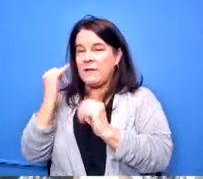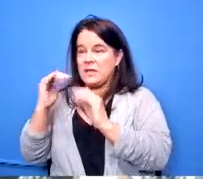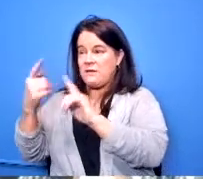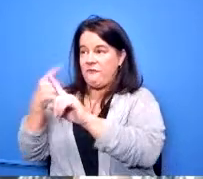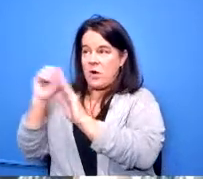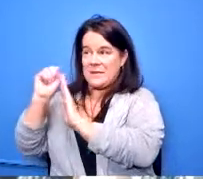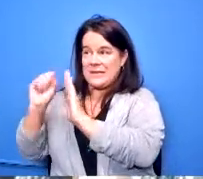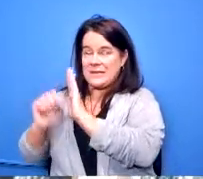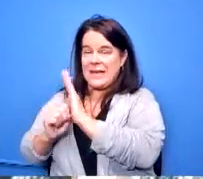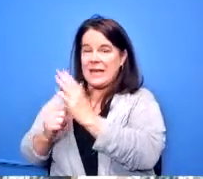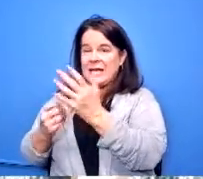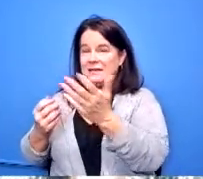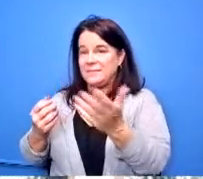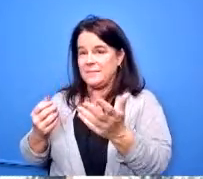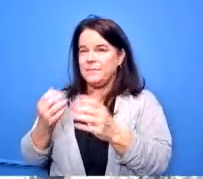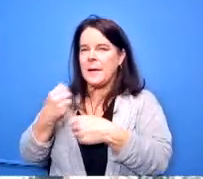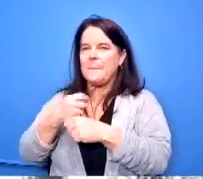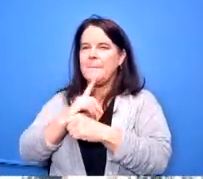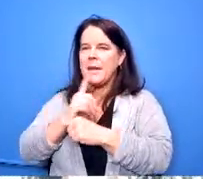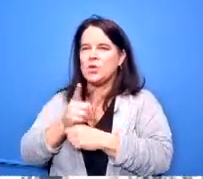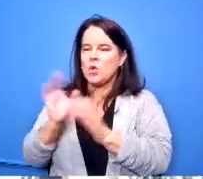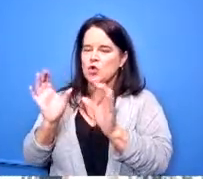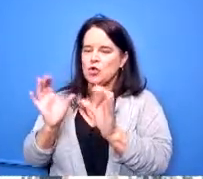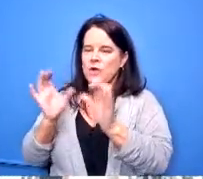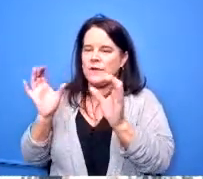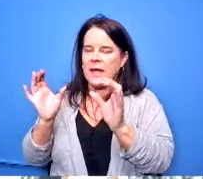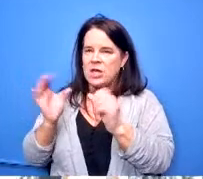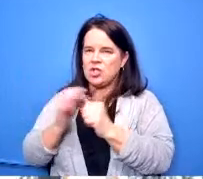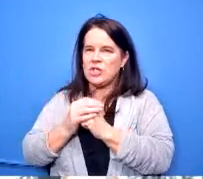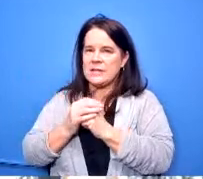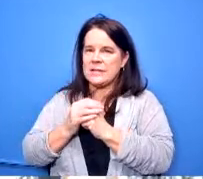program will make sure that their certifications are there within those certifications it lists